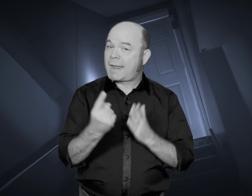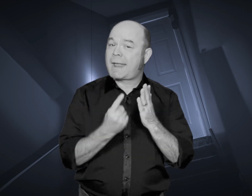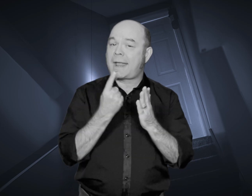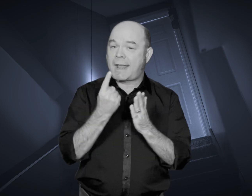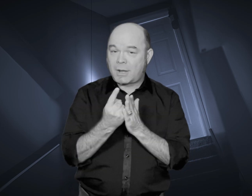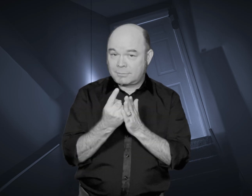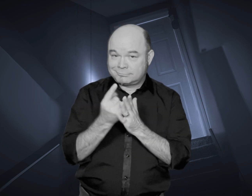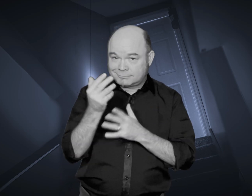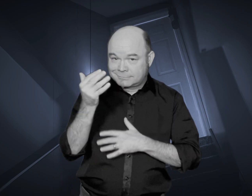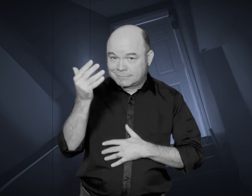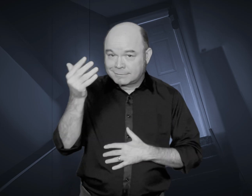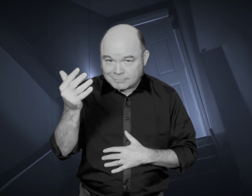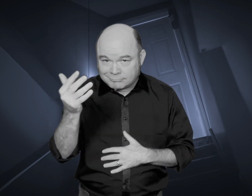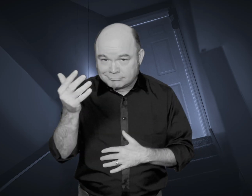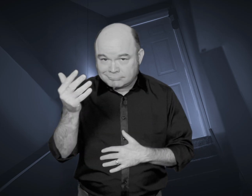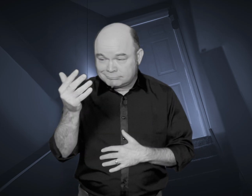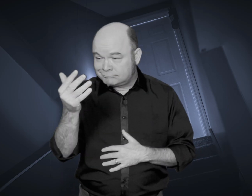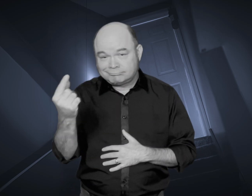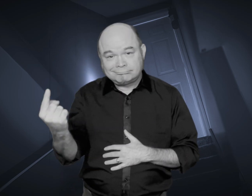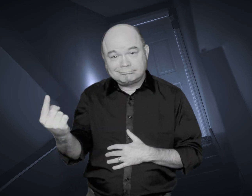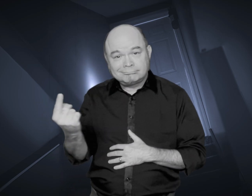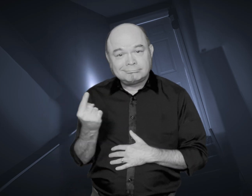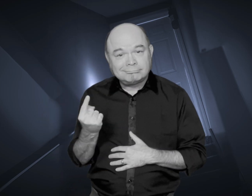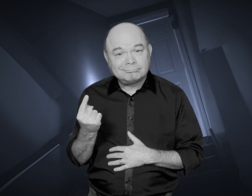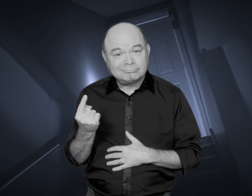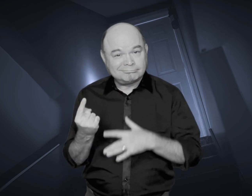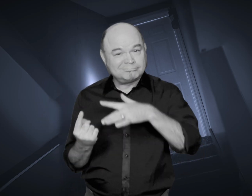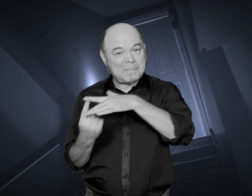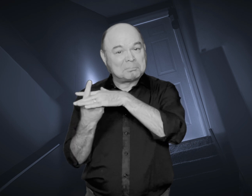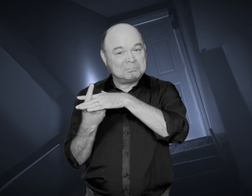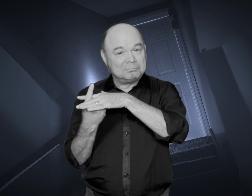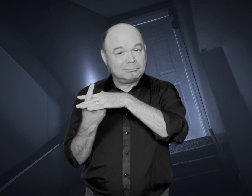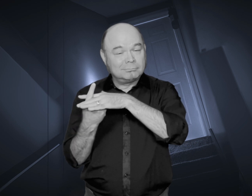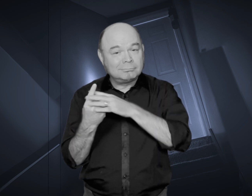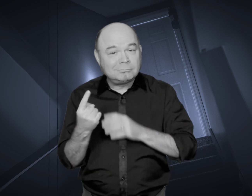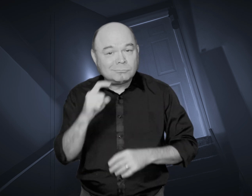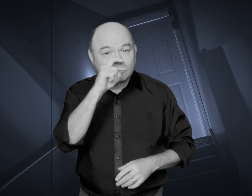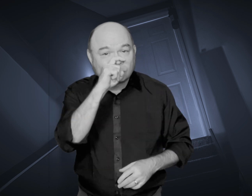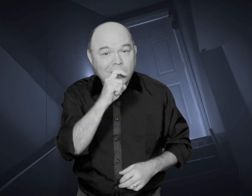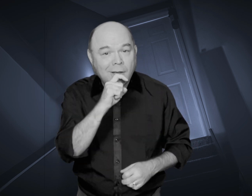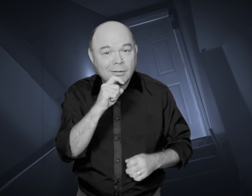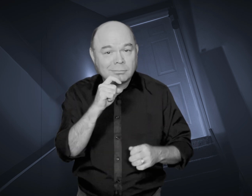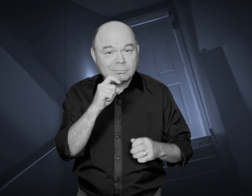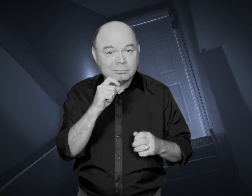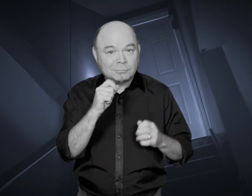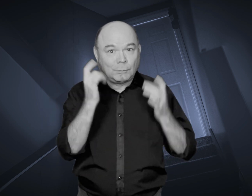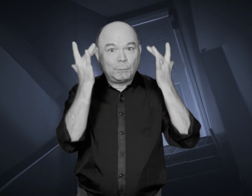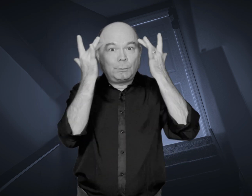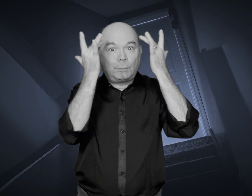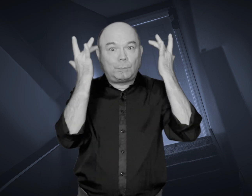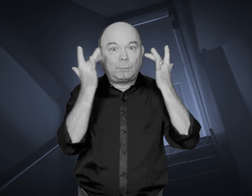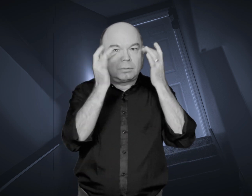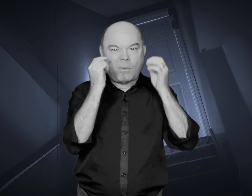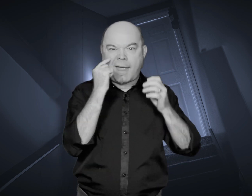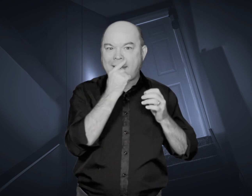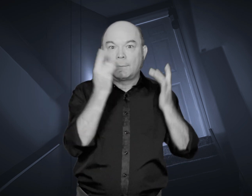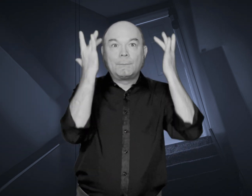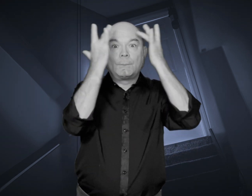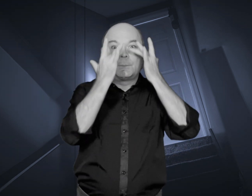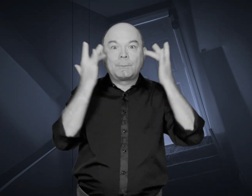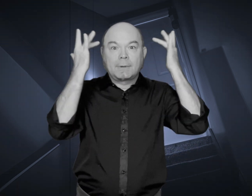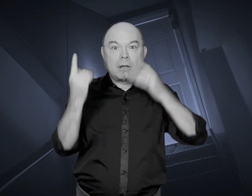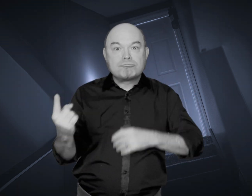But a few hours later, the eyeless doll reappeared in the living room.